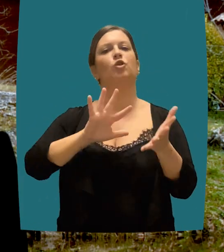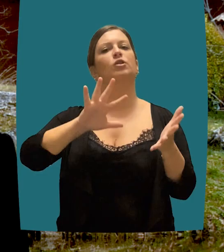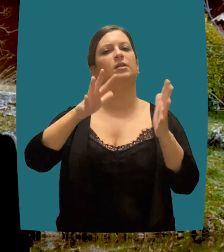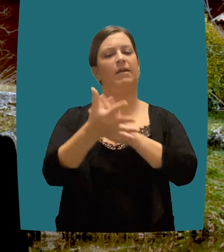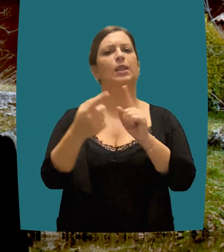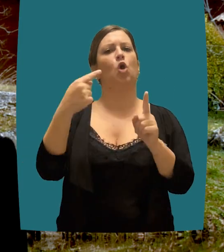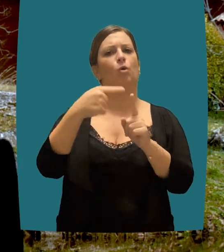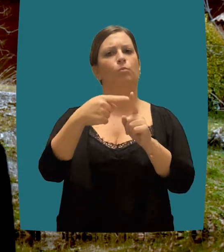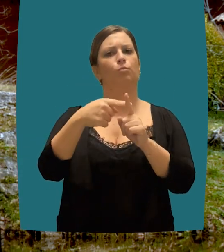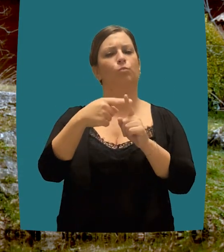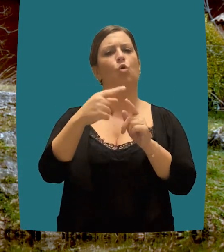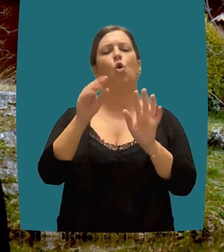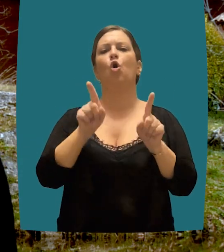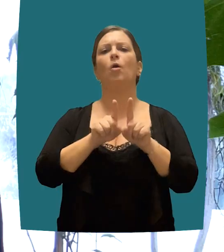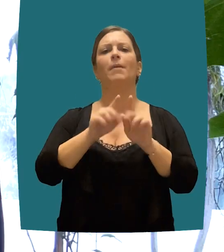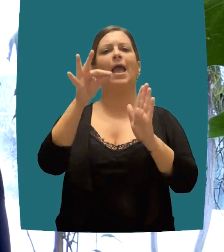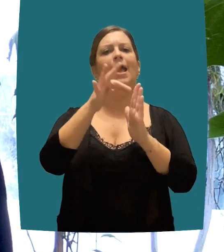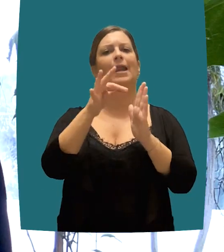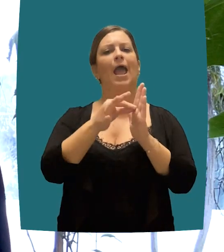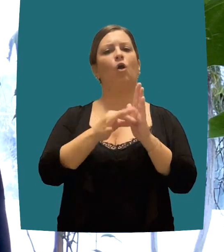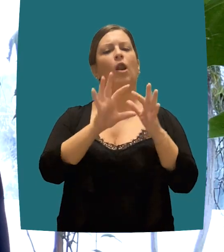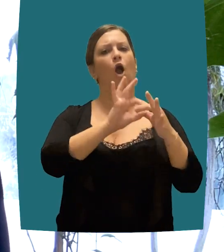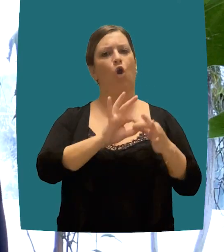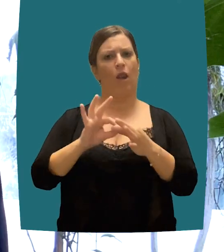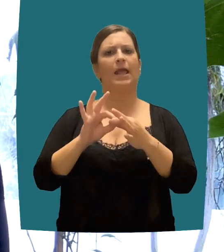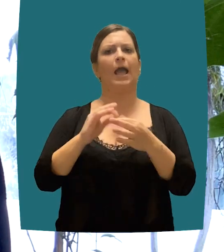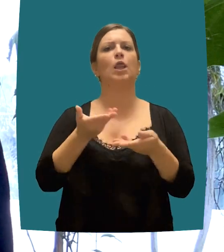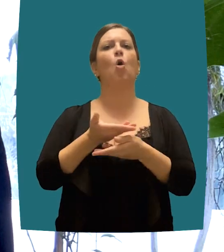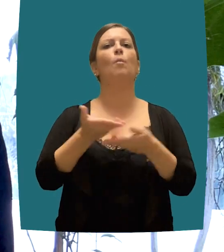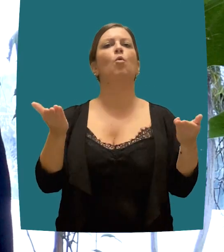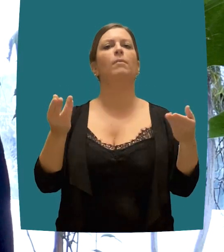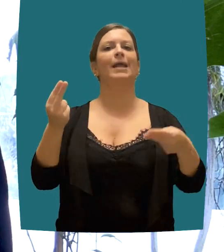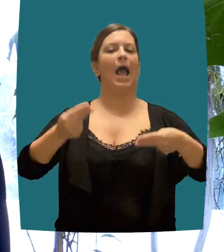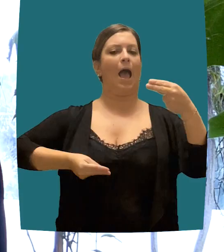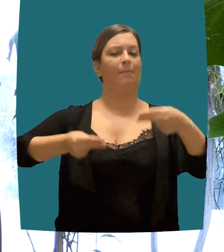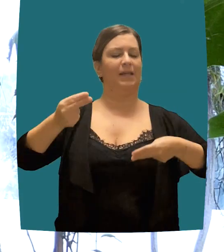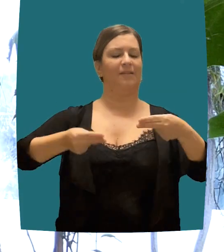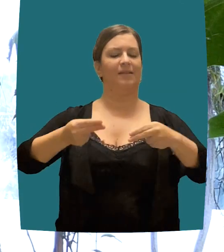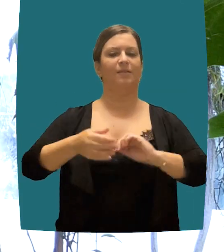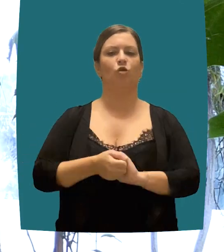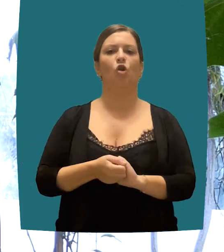will be able to satisfy their own. Environmental protection thus assumes intergenerational relevance.